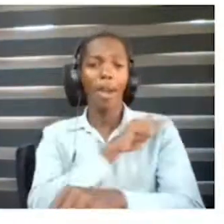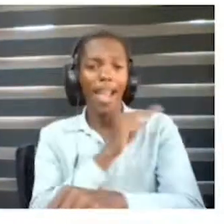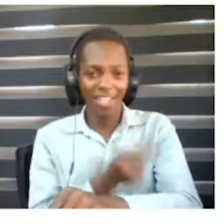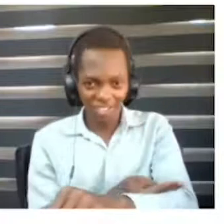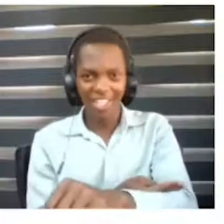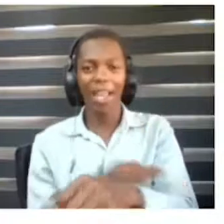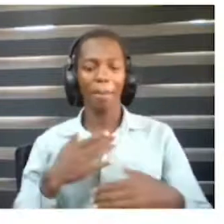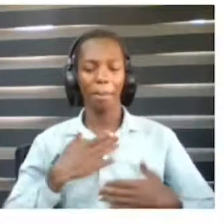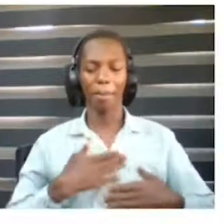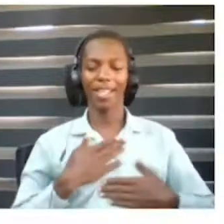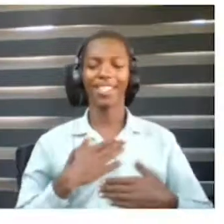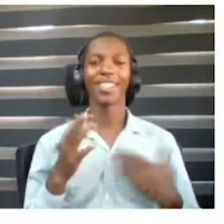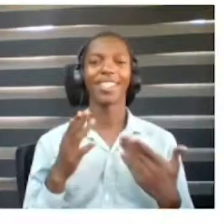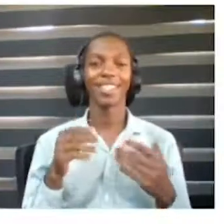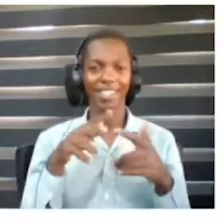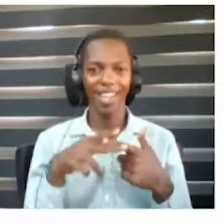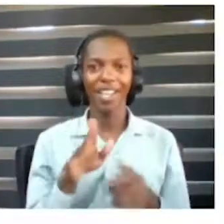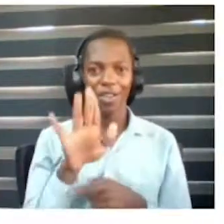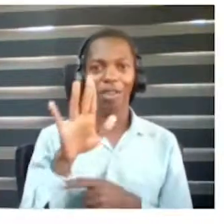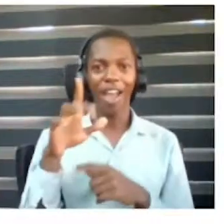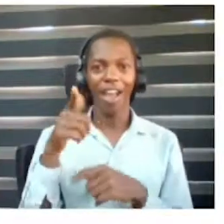Tommy, please turn on your video and welcome.